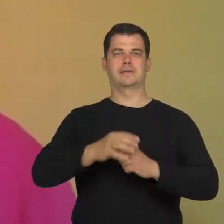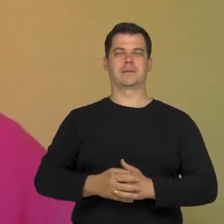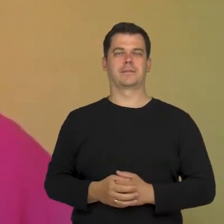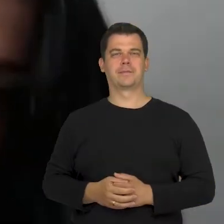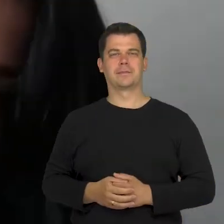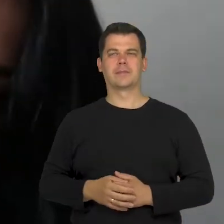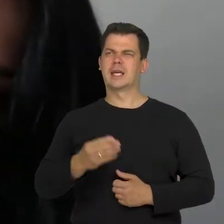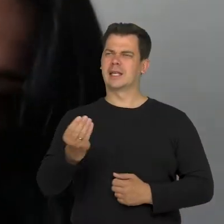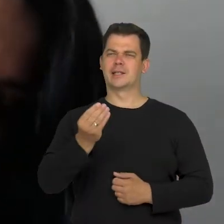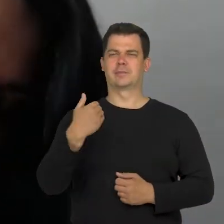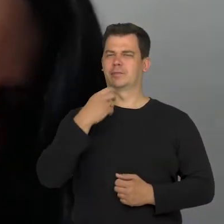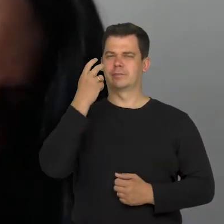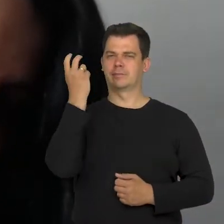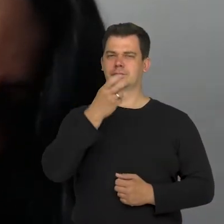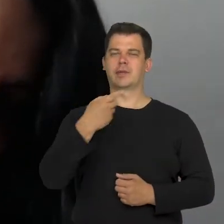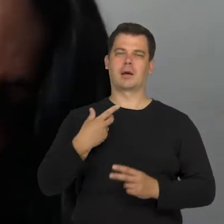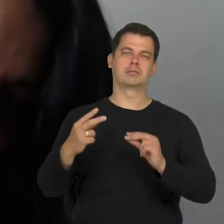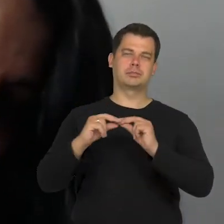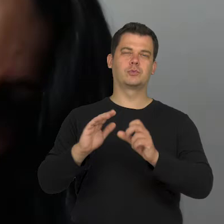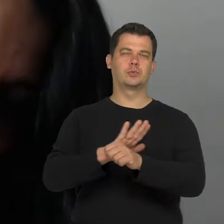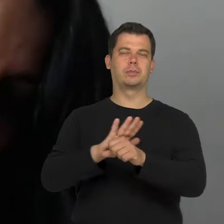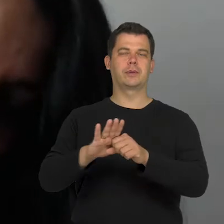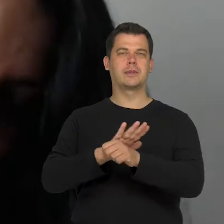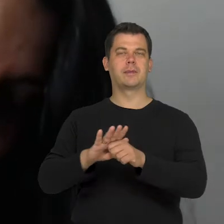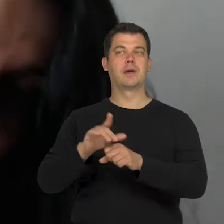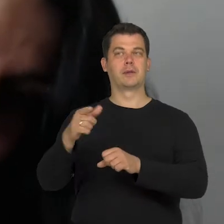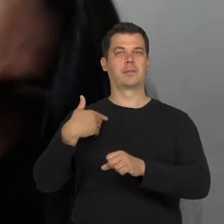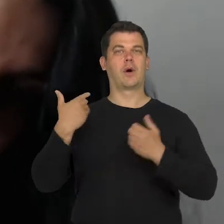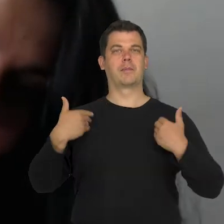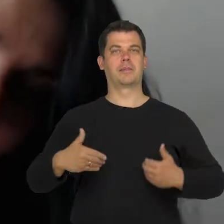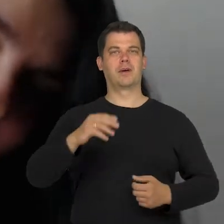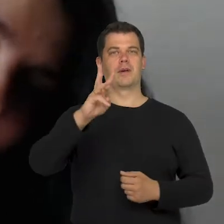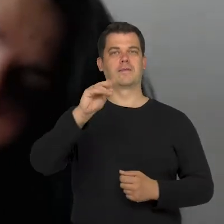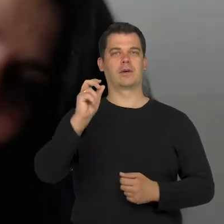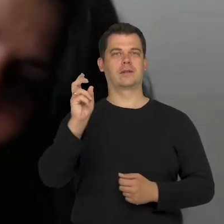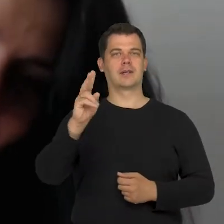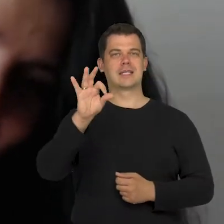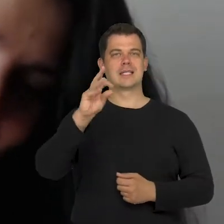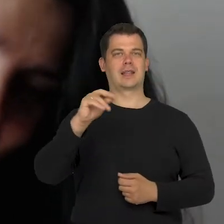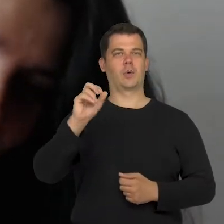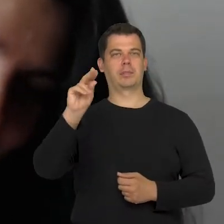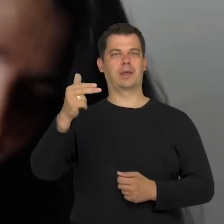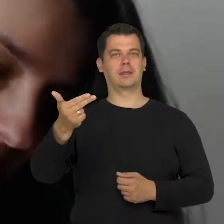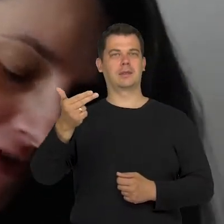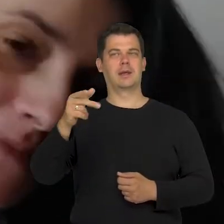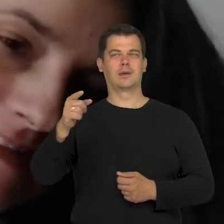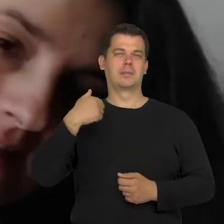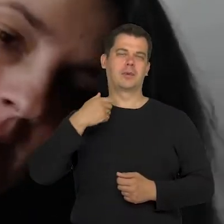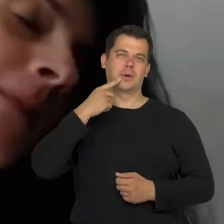Another interesting thing, I just want to add, in Wojtek's presence, our "normy",